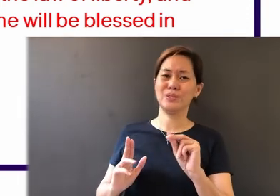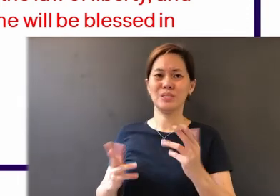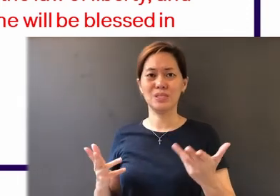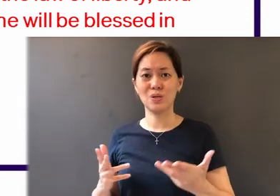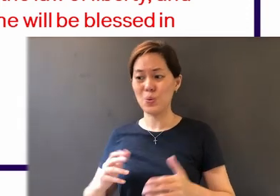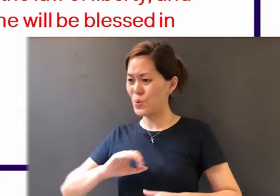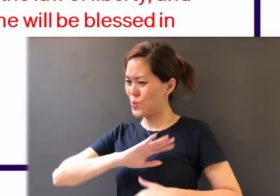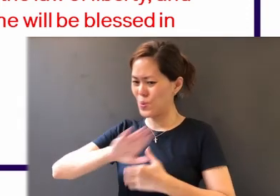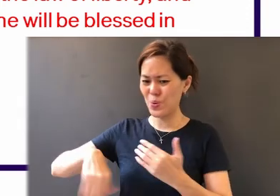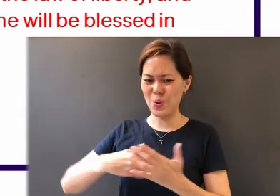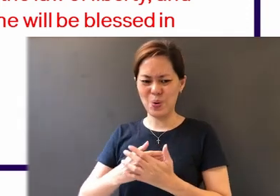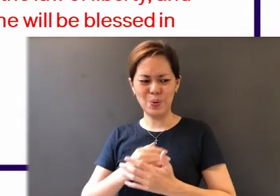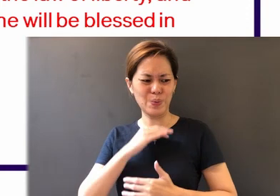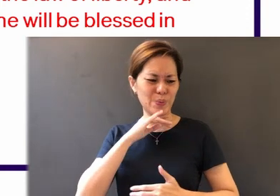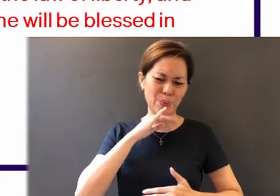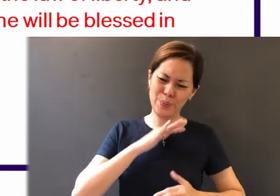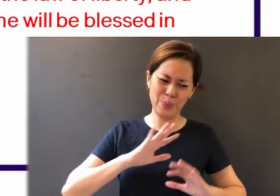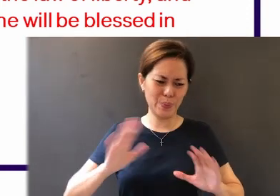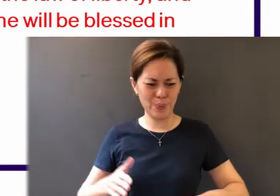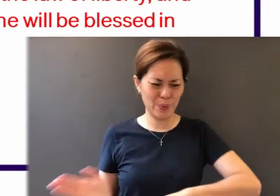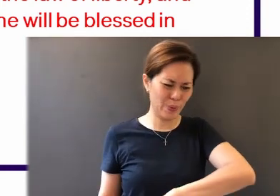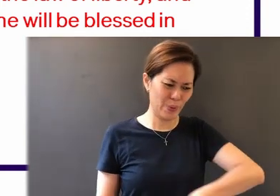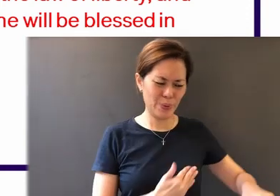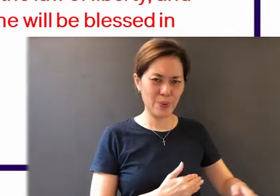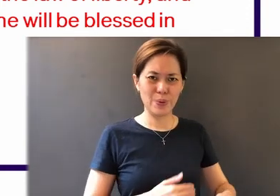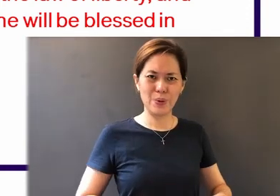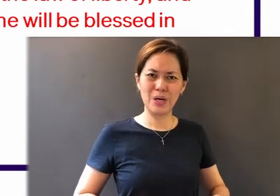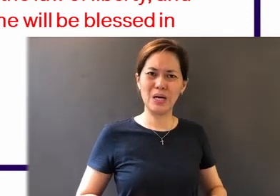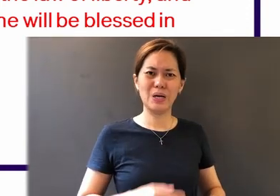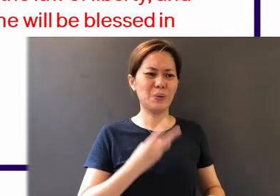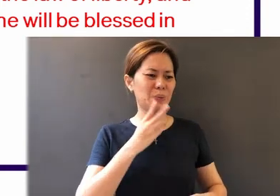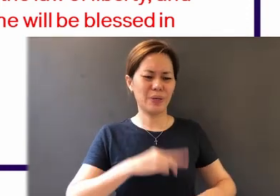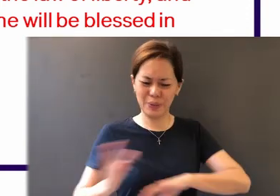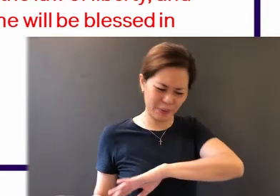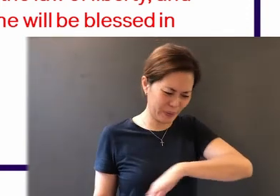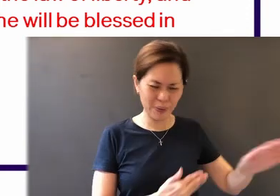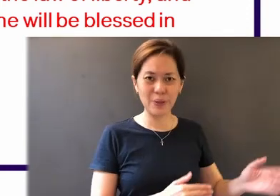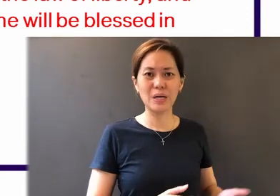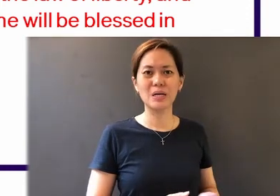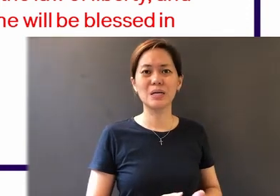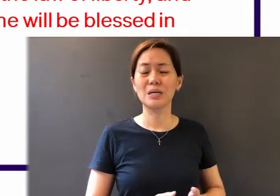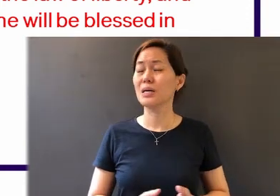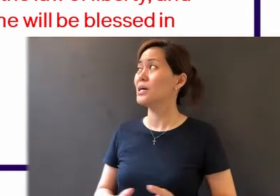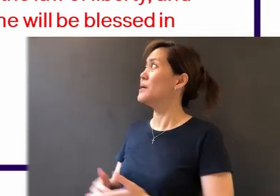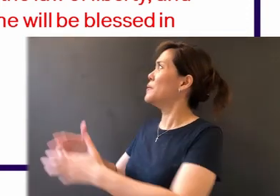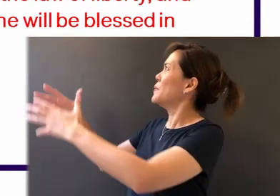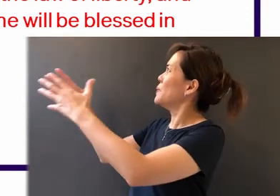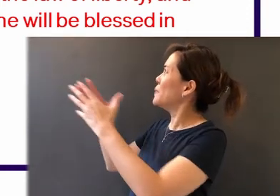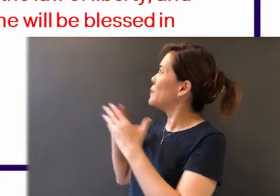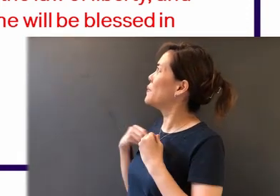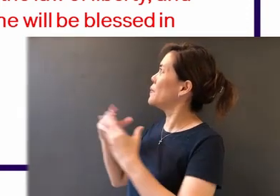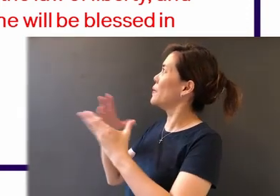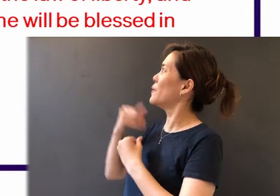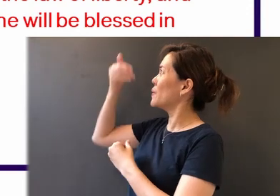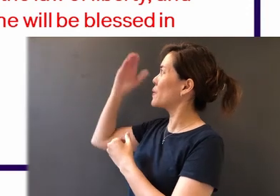put away all filthiness and rampant wickedness and receive with meekness the implanted word,